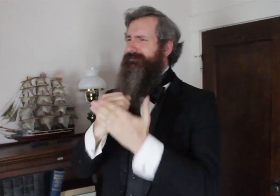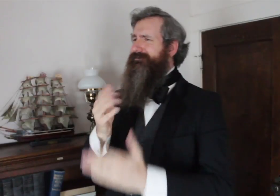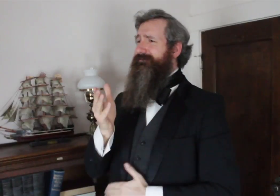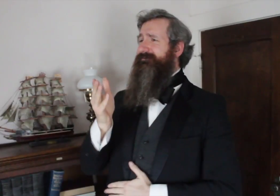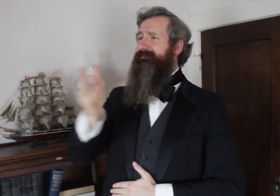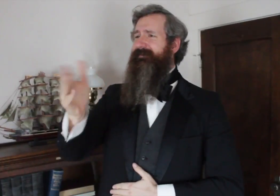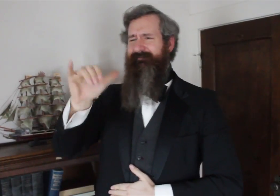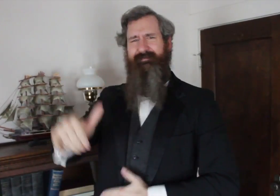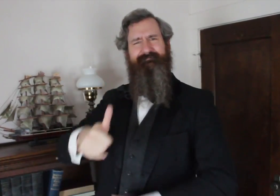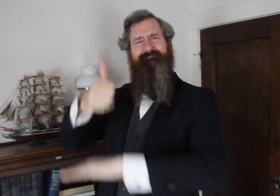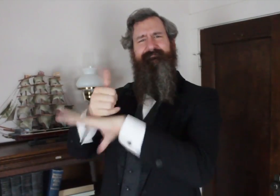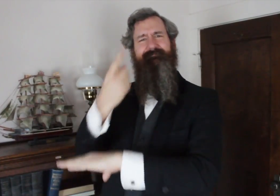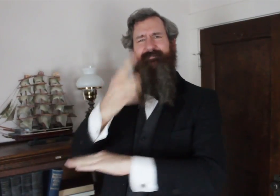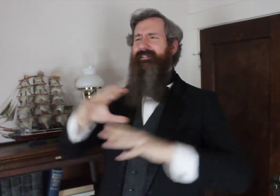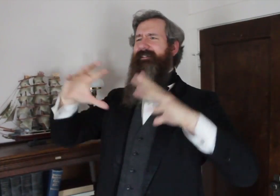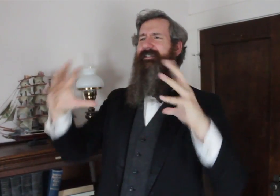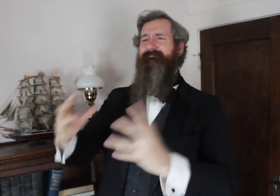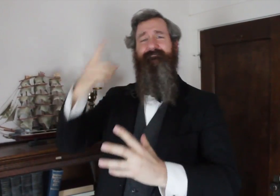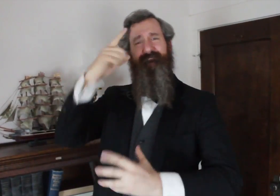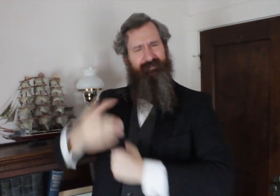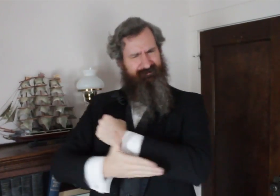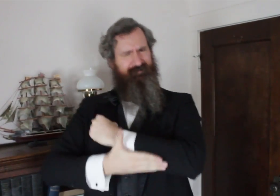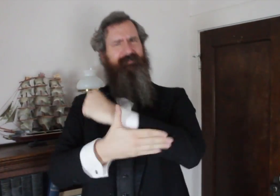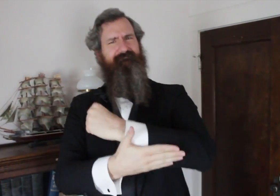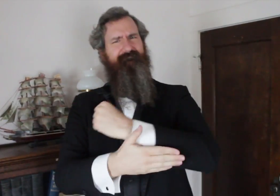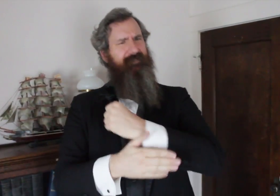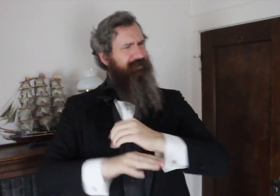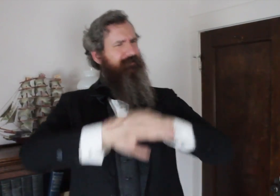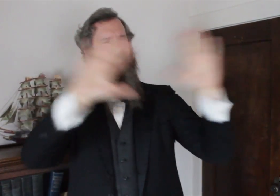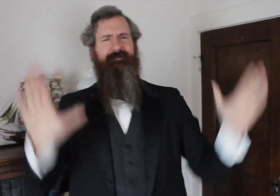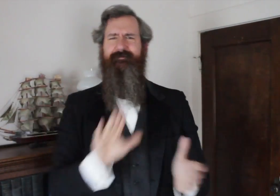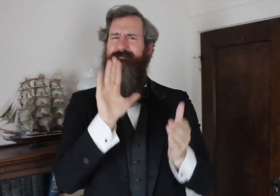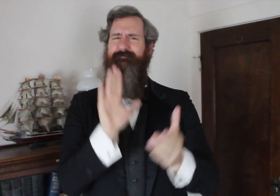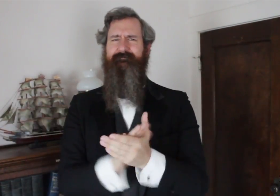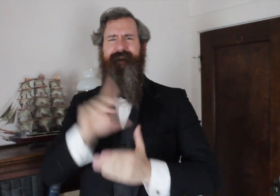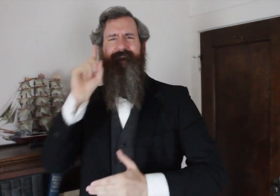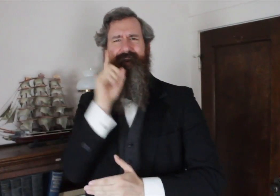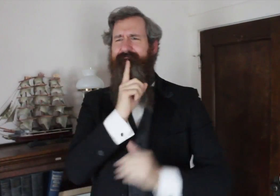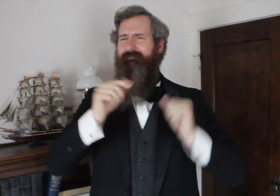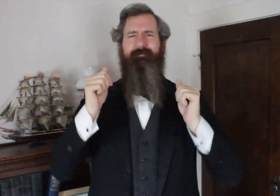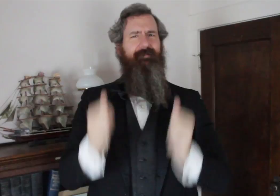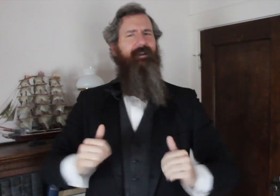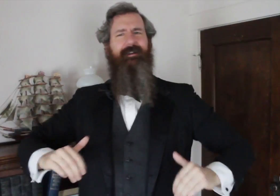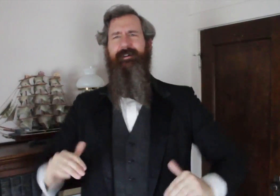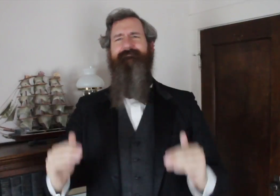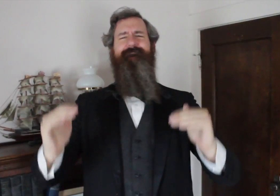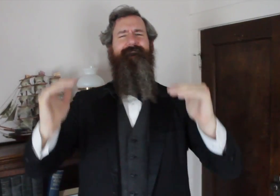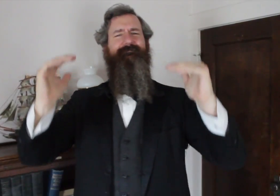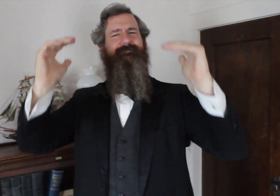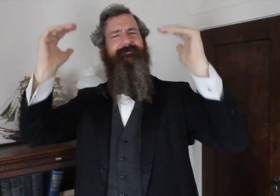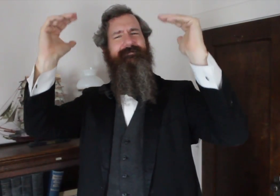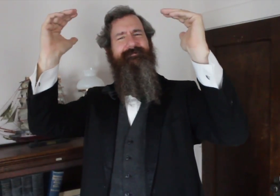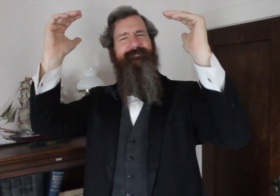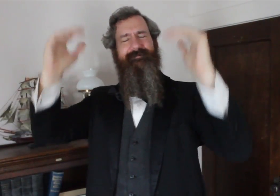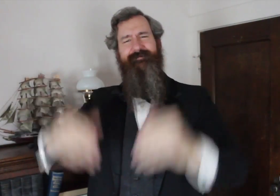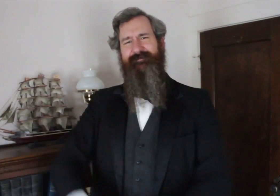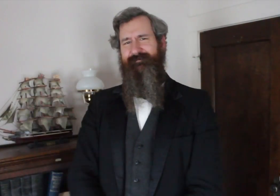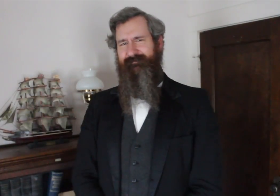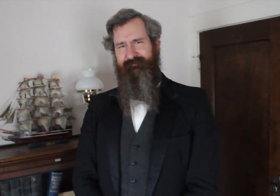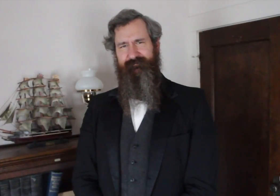the national organization that made it possible for all deaf to advance.